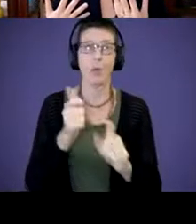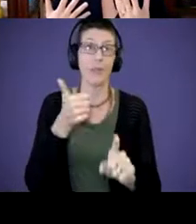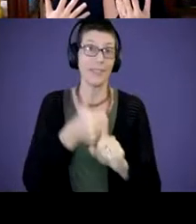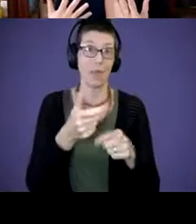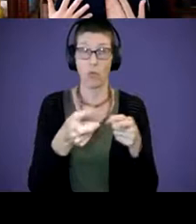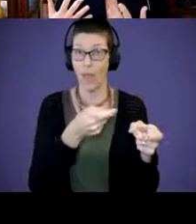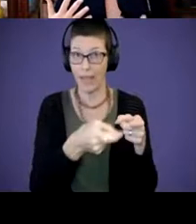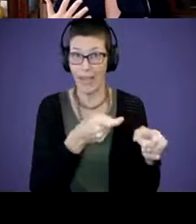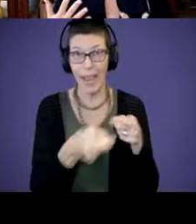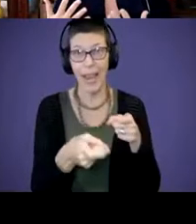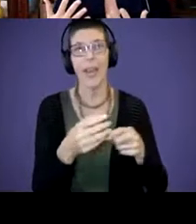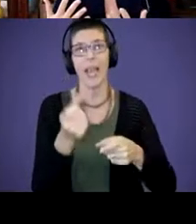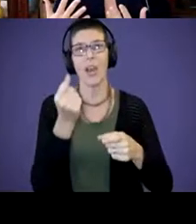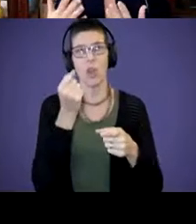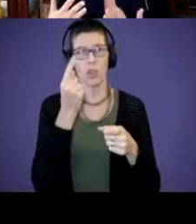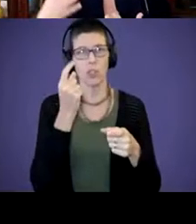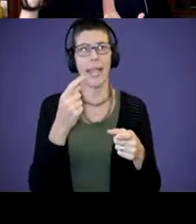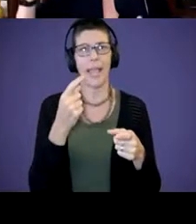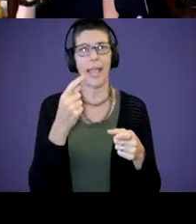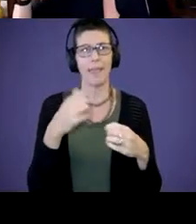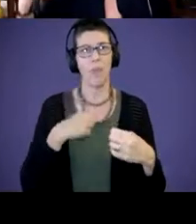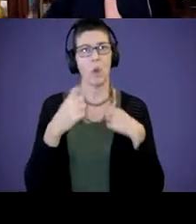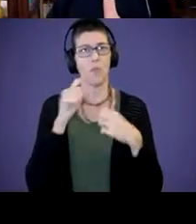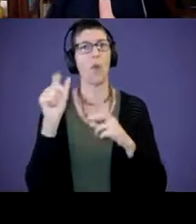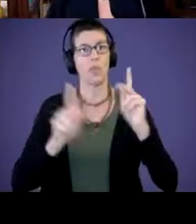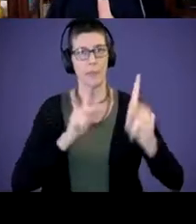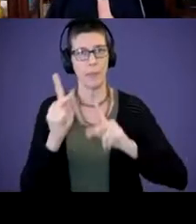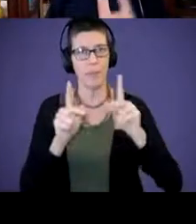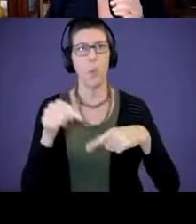and understanding the emotions of others as we get into that stage of pragmatics, like we